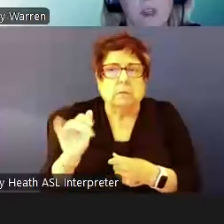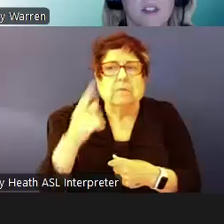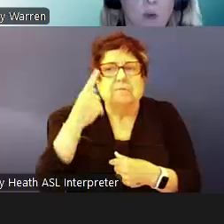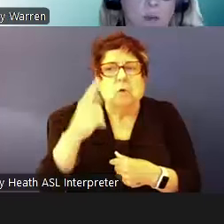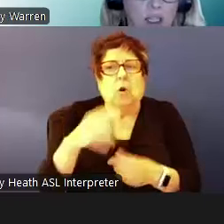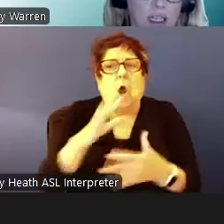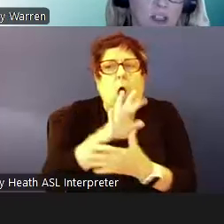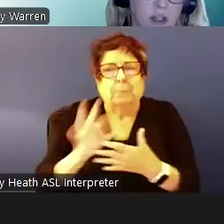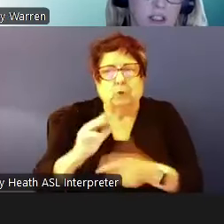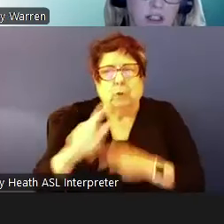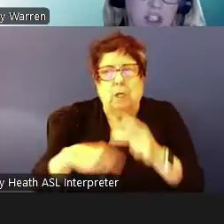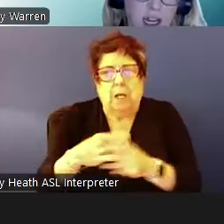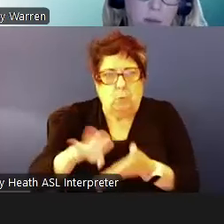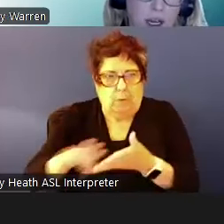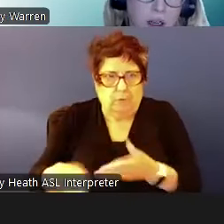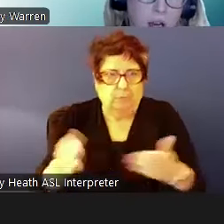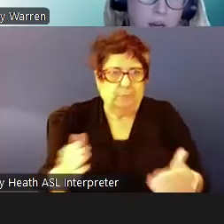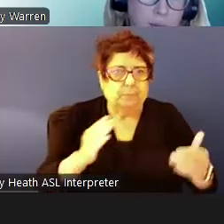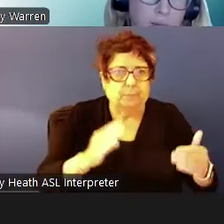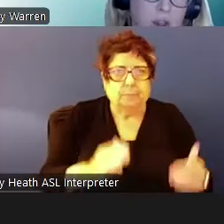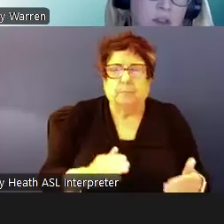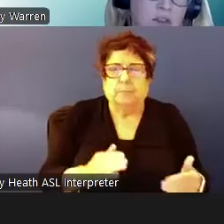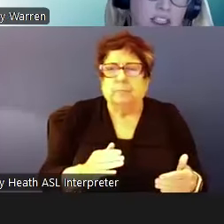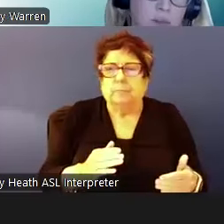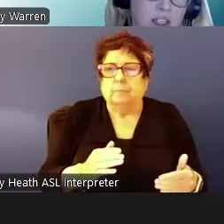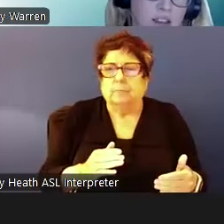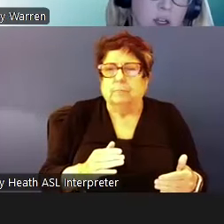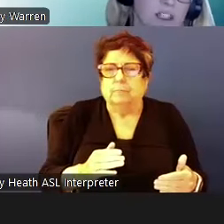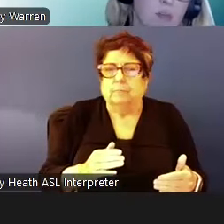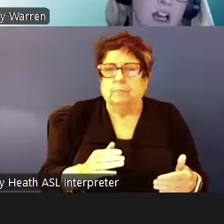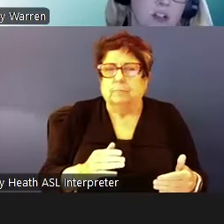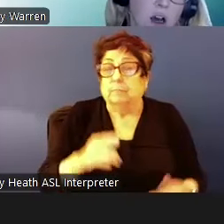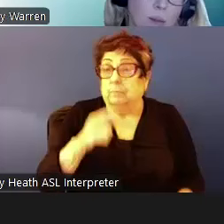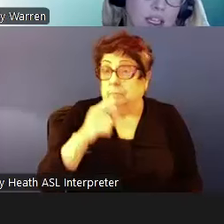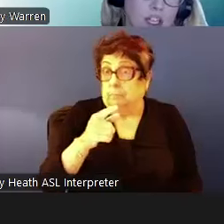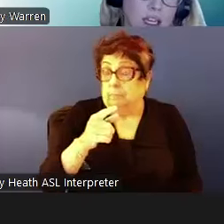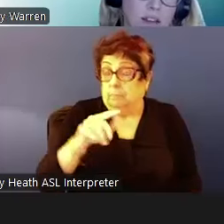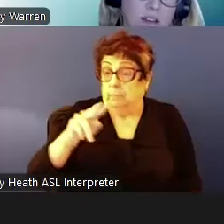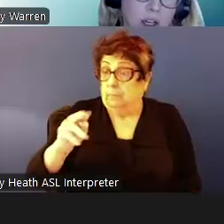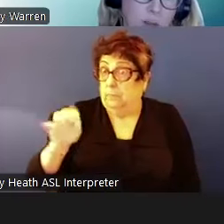So we can put a link to the notice in the chat but this notice applies to all PHAs